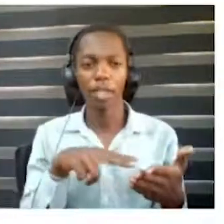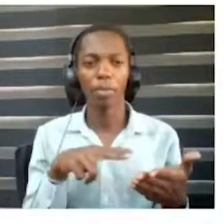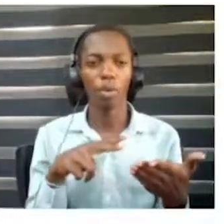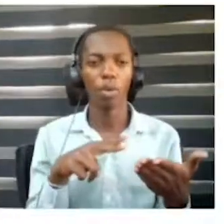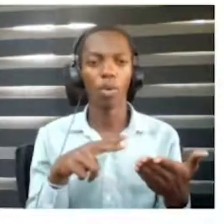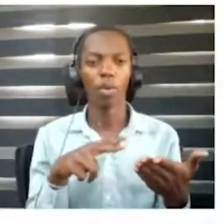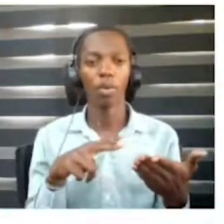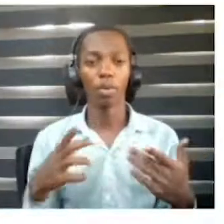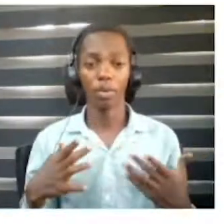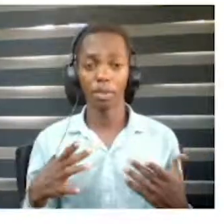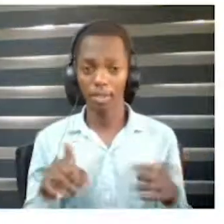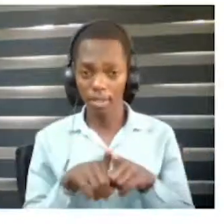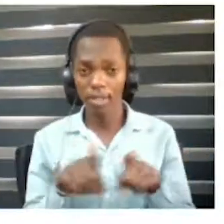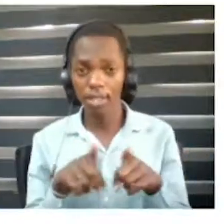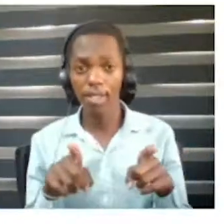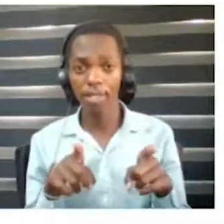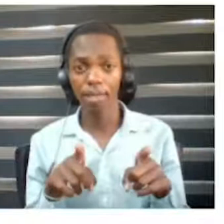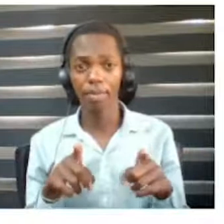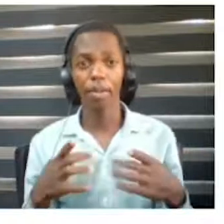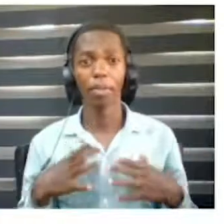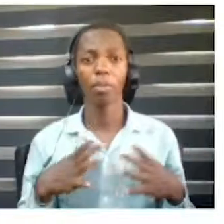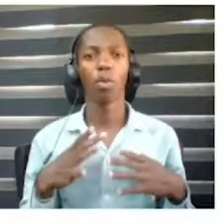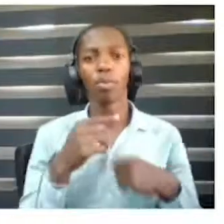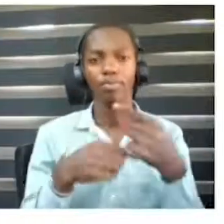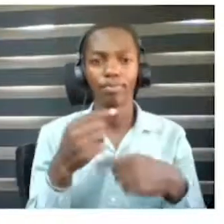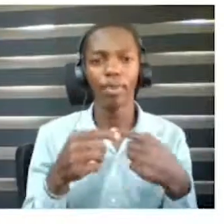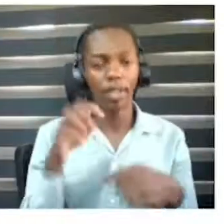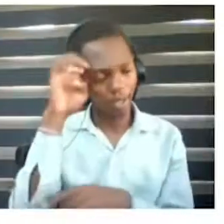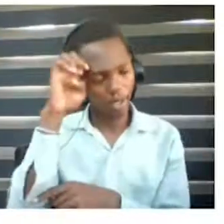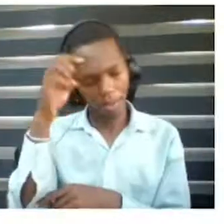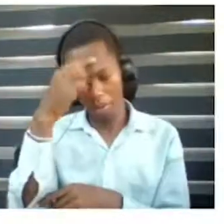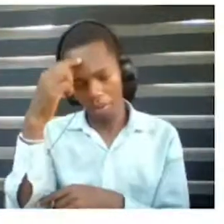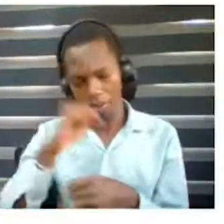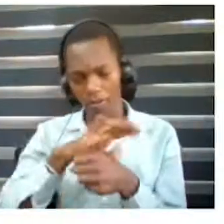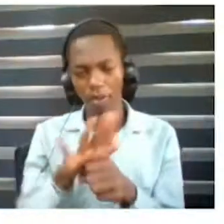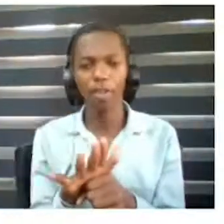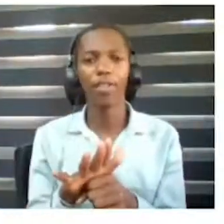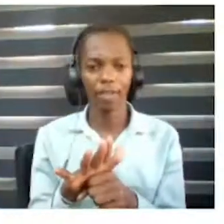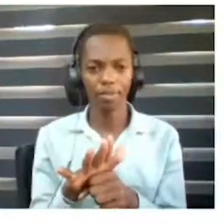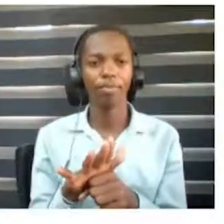accessibility of use of Braille and accessibility